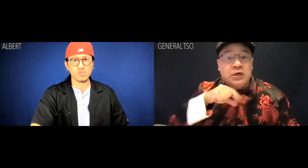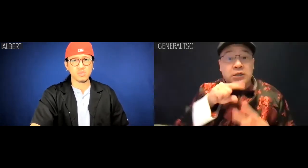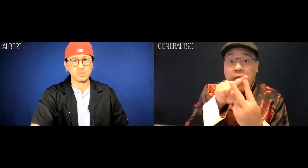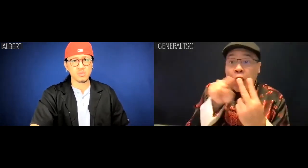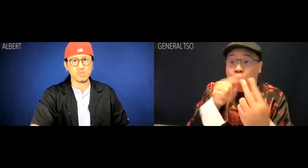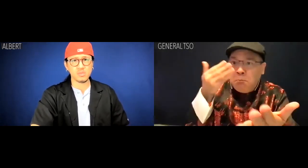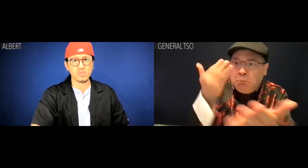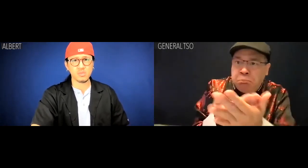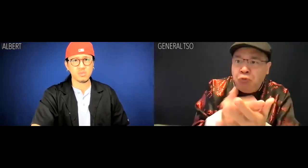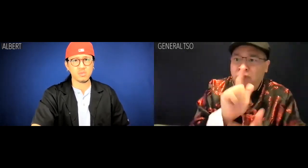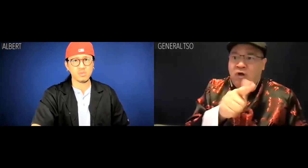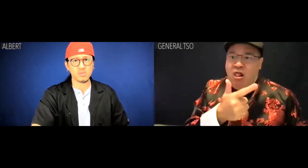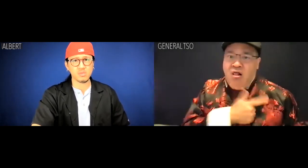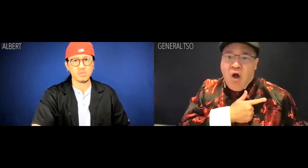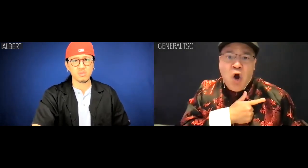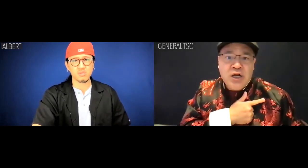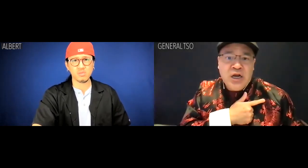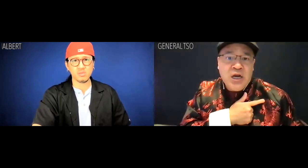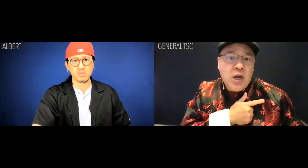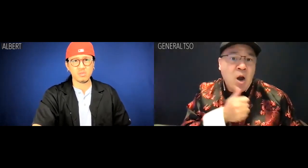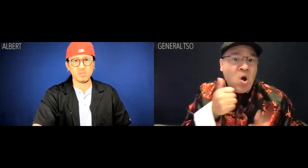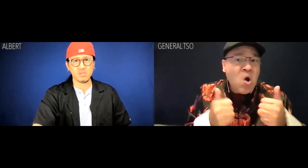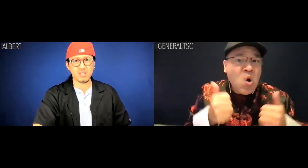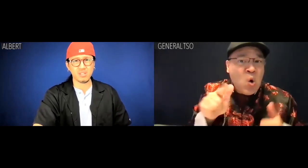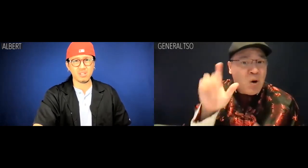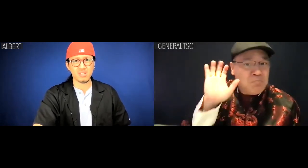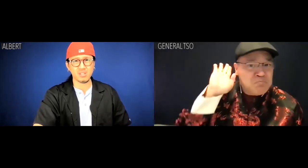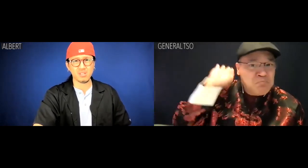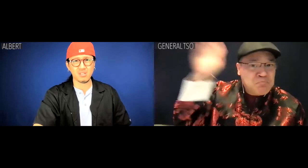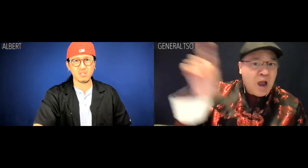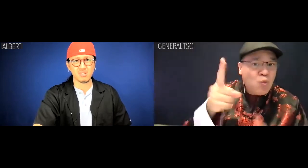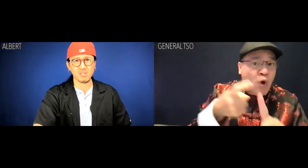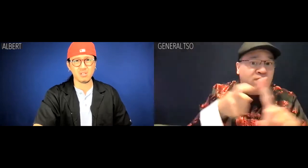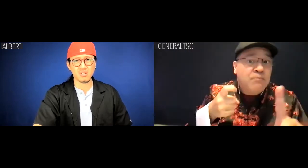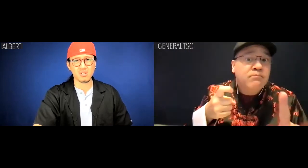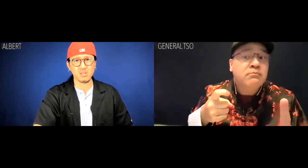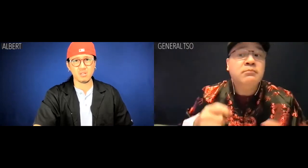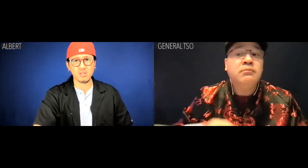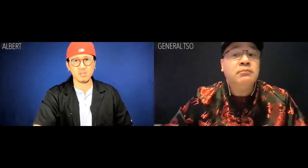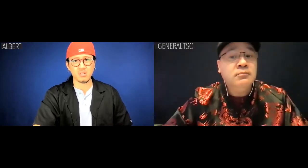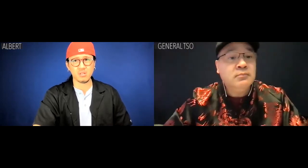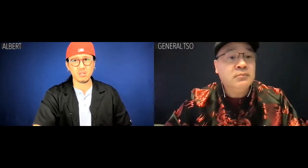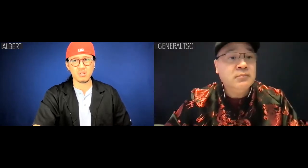Either prove your loyalty to us, or go back where you came from.